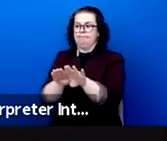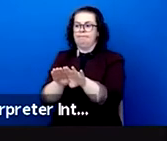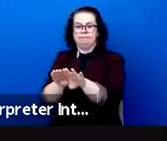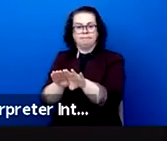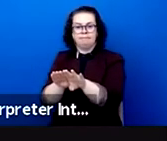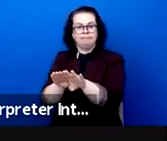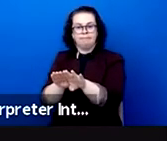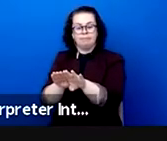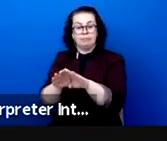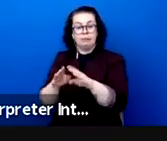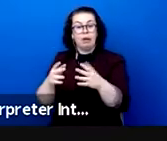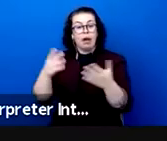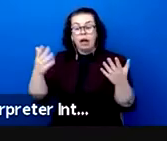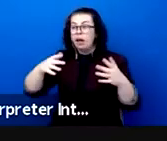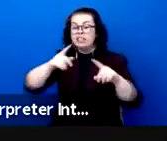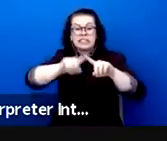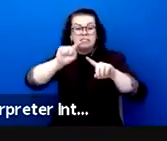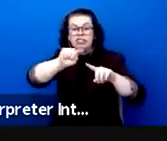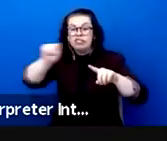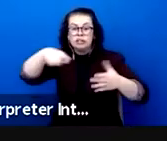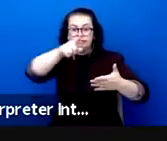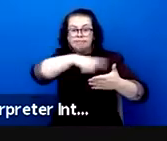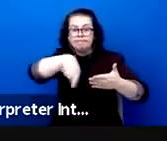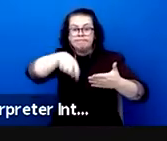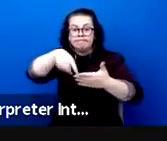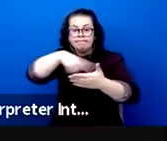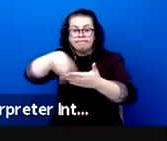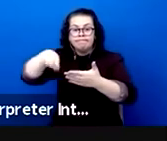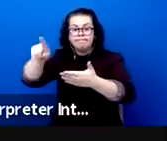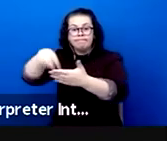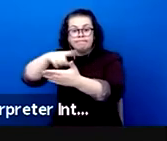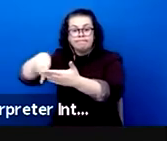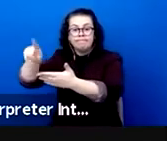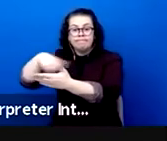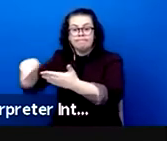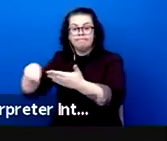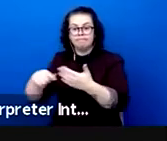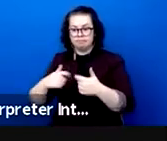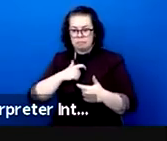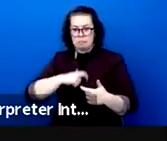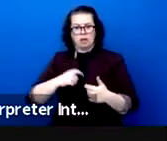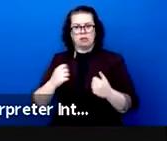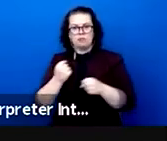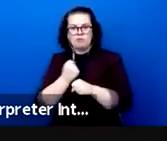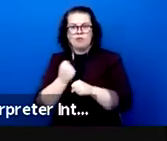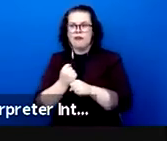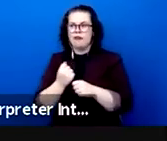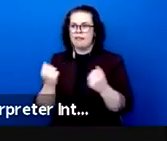cancellations. The hope of restart of activities is chased away by the fear of a third lockdown.